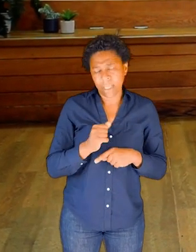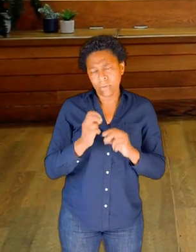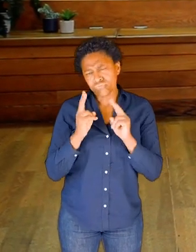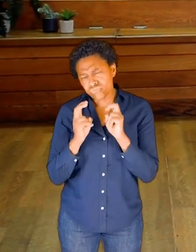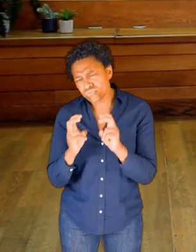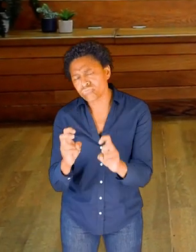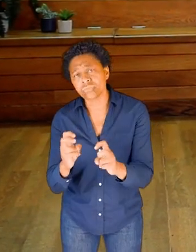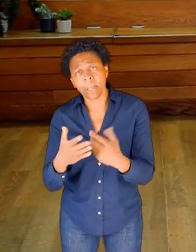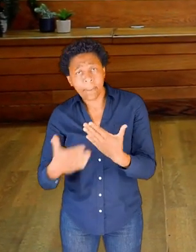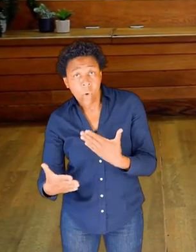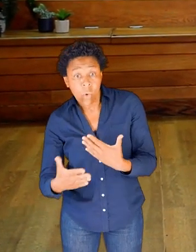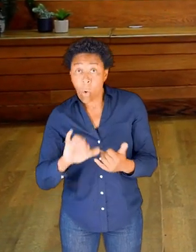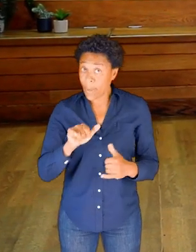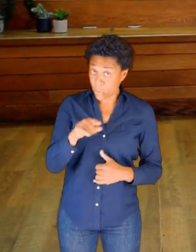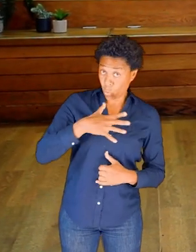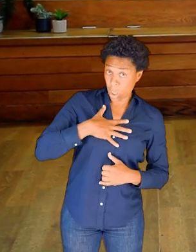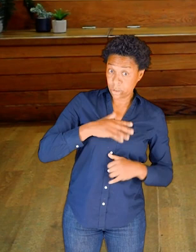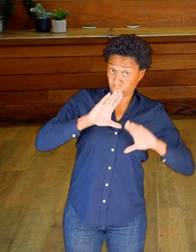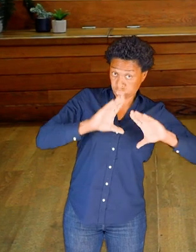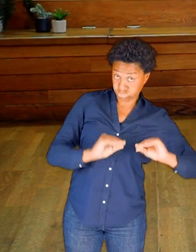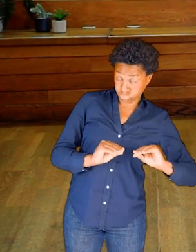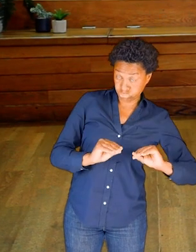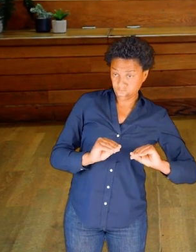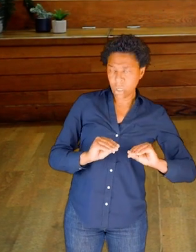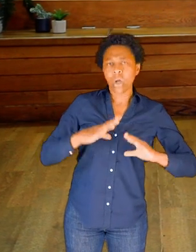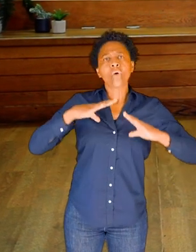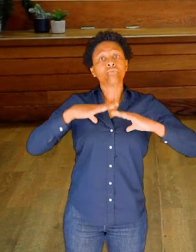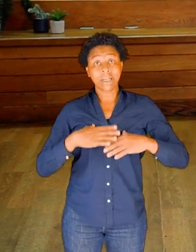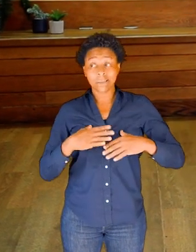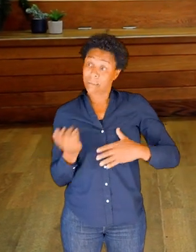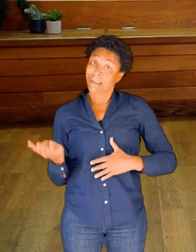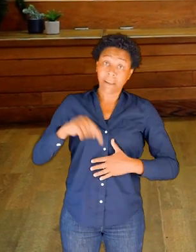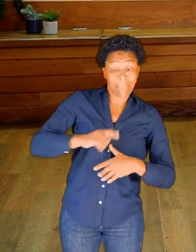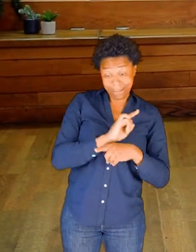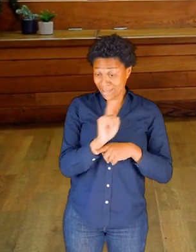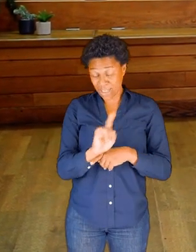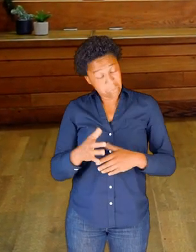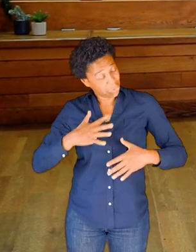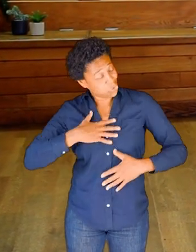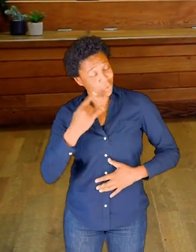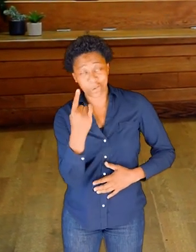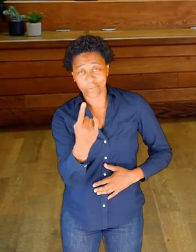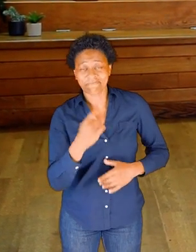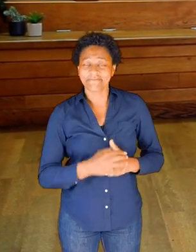Or you may like to pause and have a rest and then join back in when you're ready to continue.